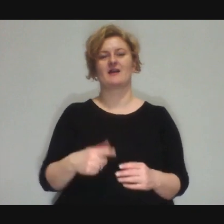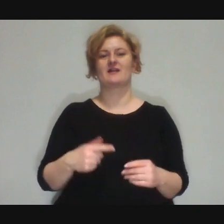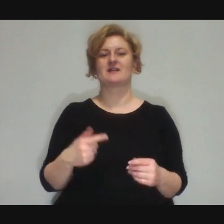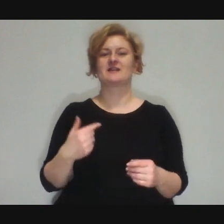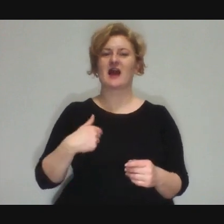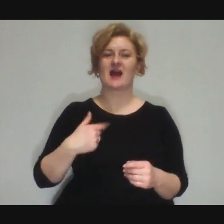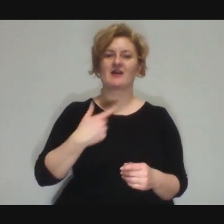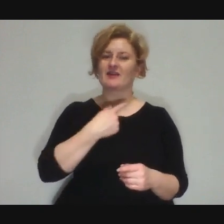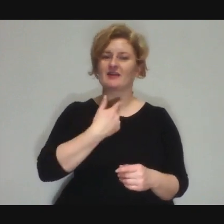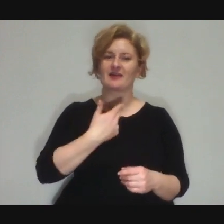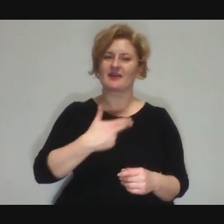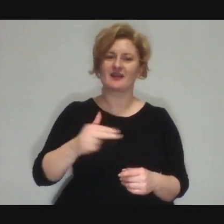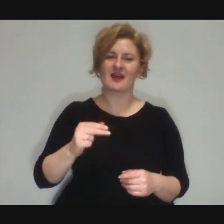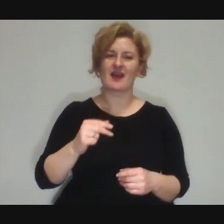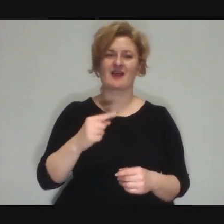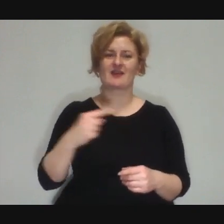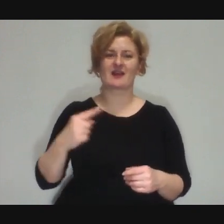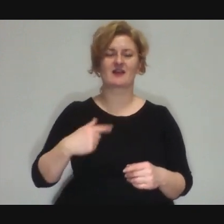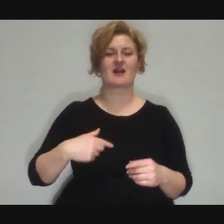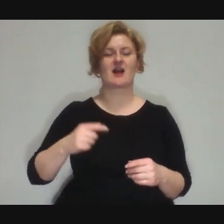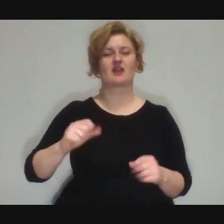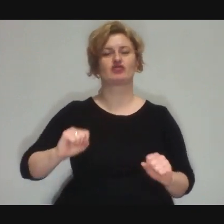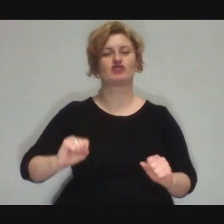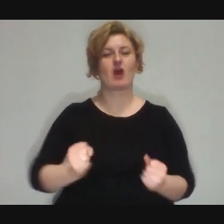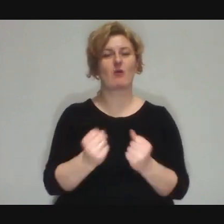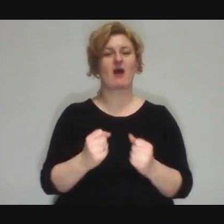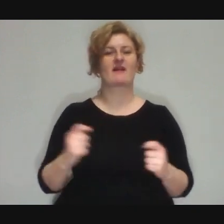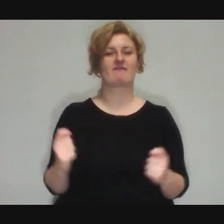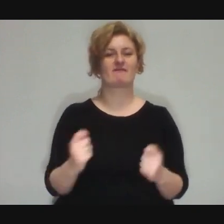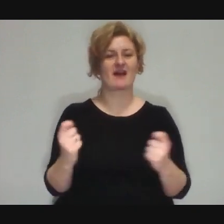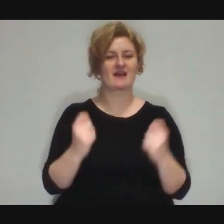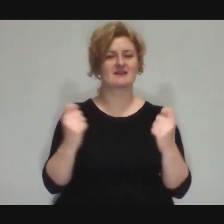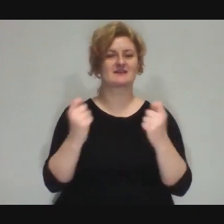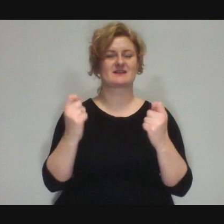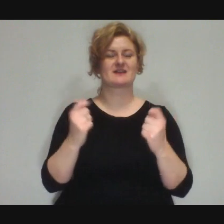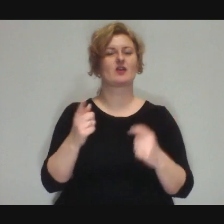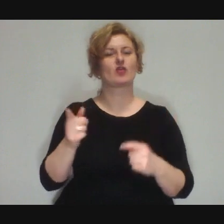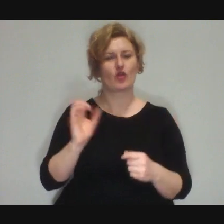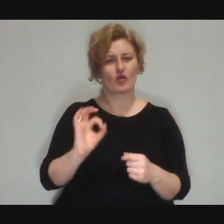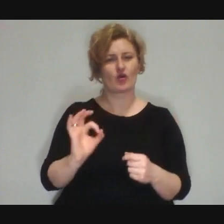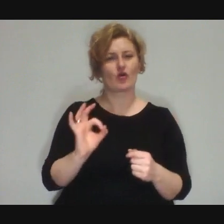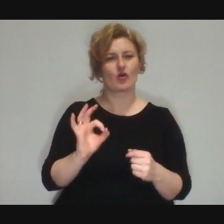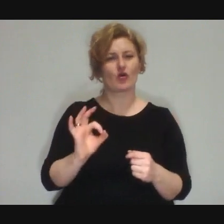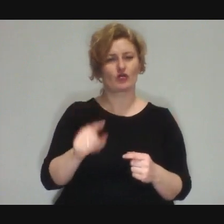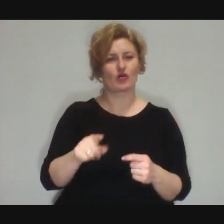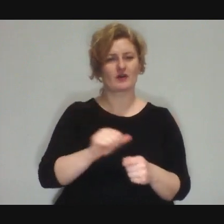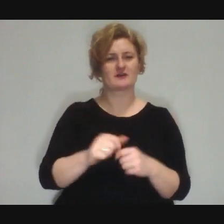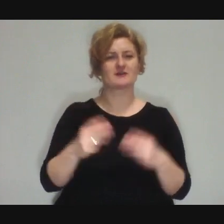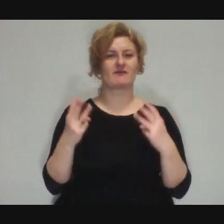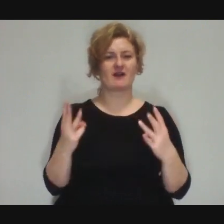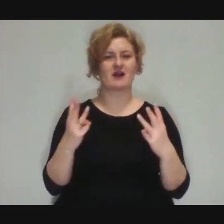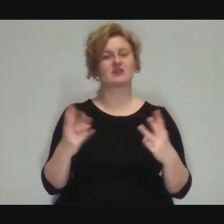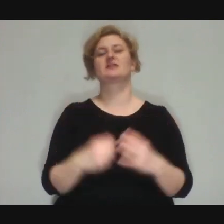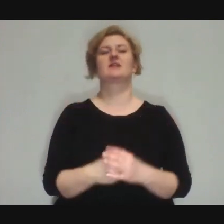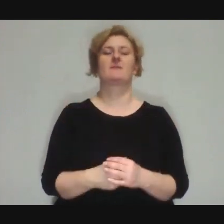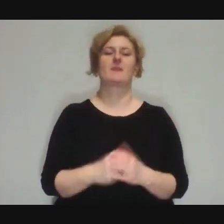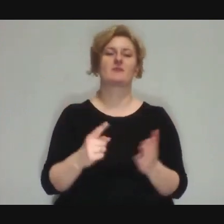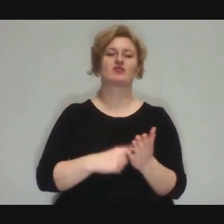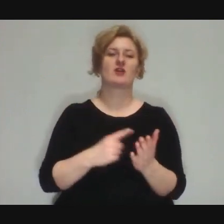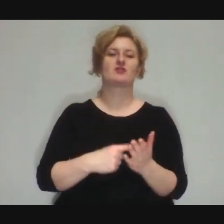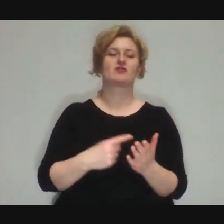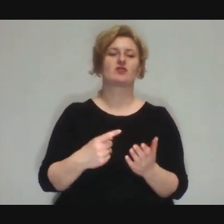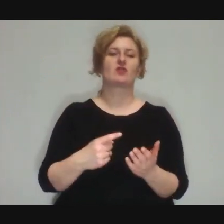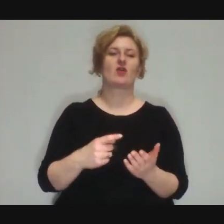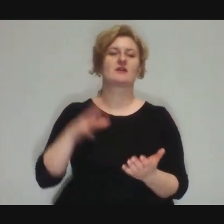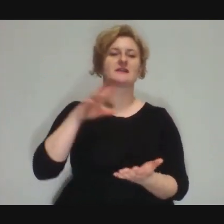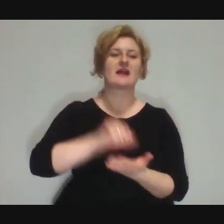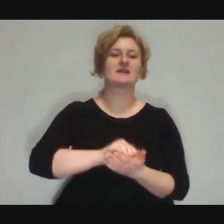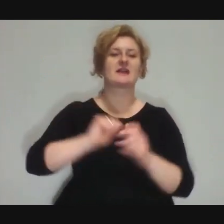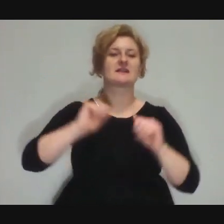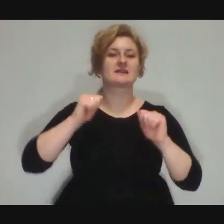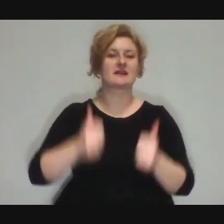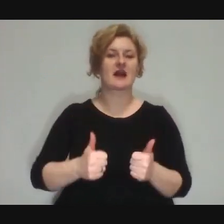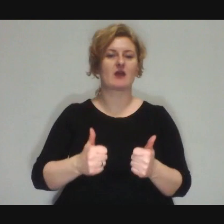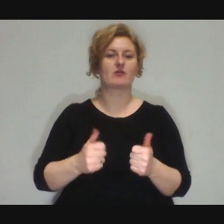They are specific, let's say, but they are also important, because often people come to these permanent classes